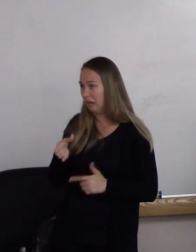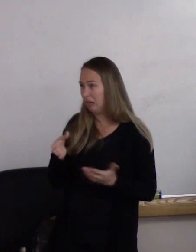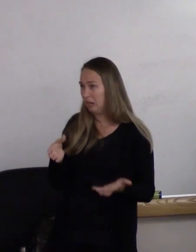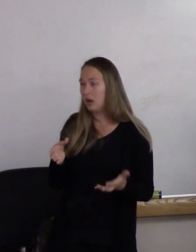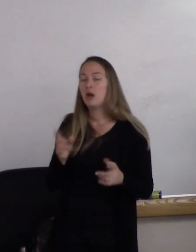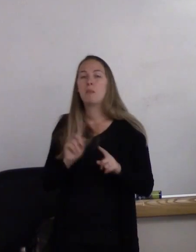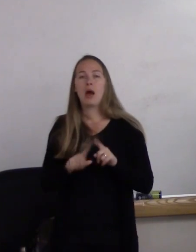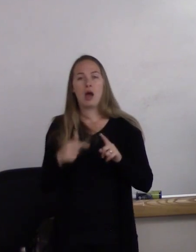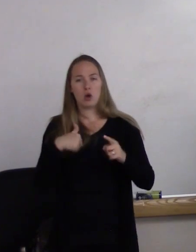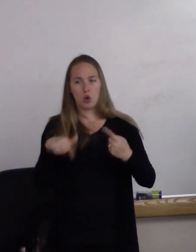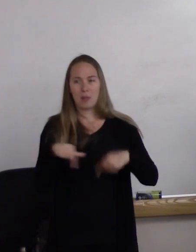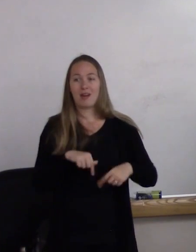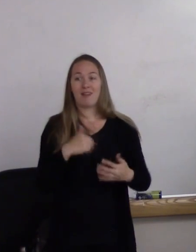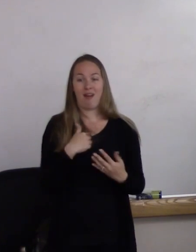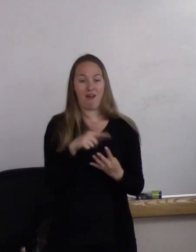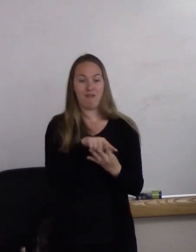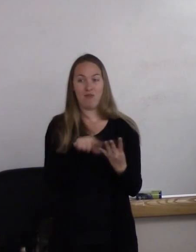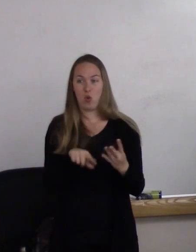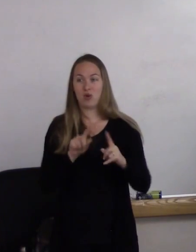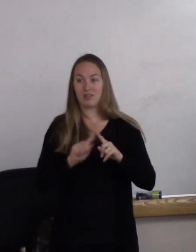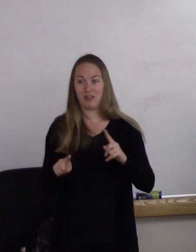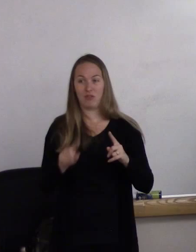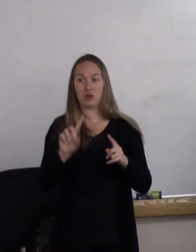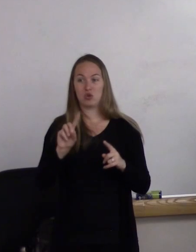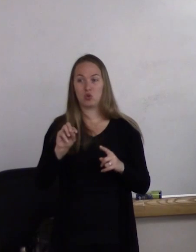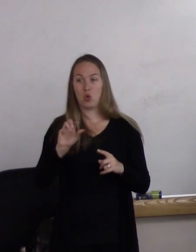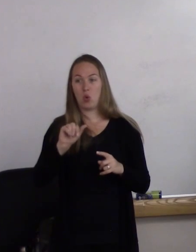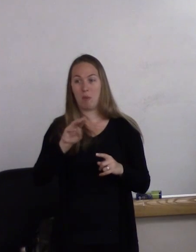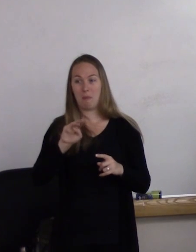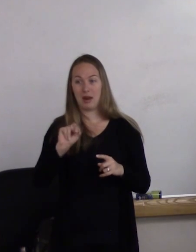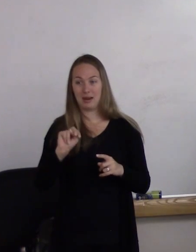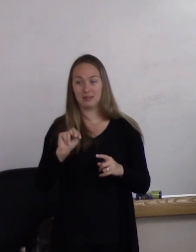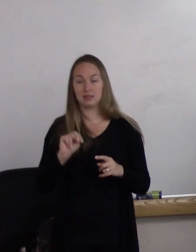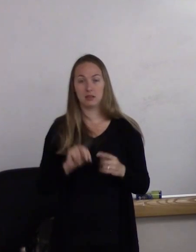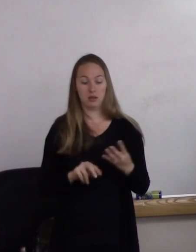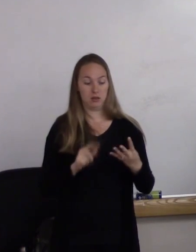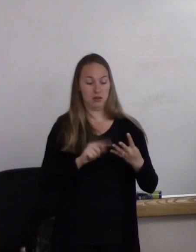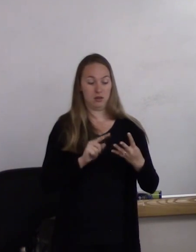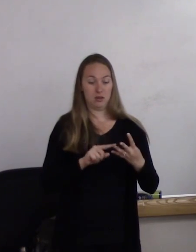that there are four different domains, and this one is gender identity and gender expression